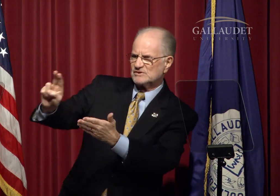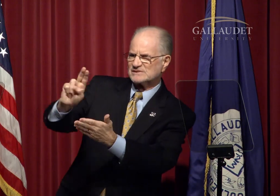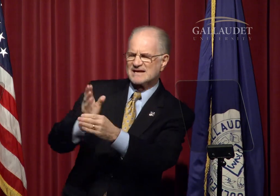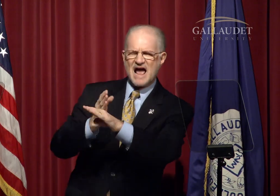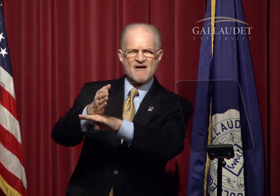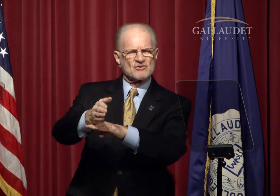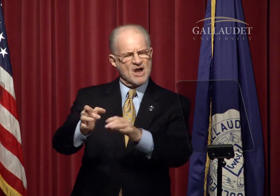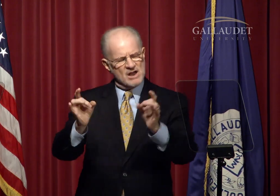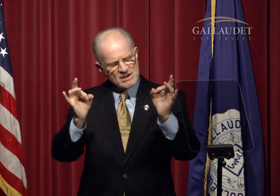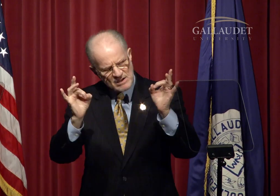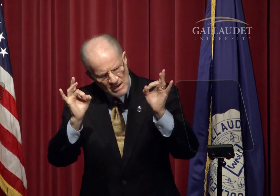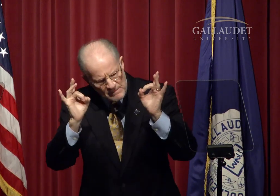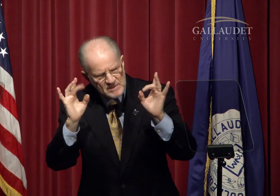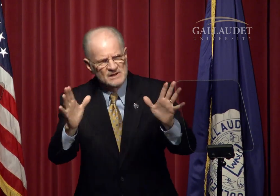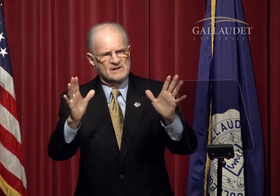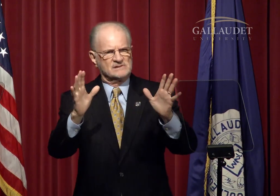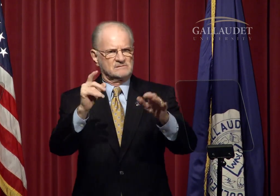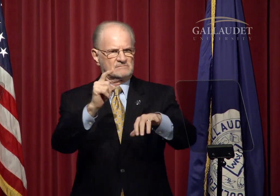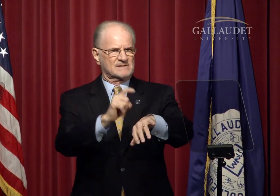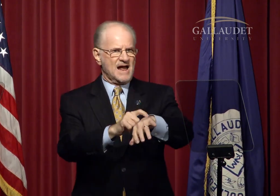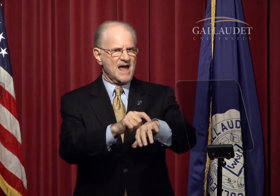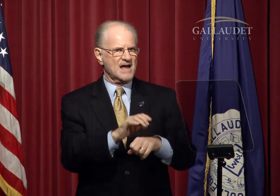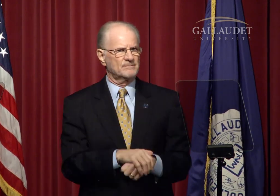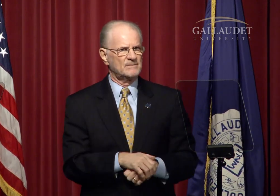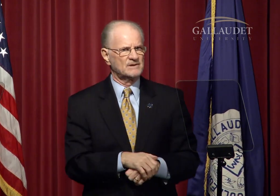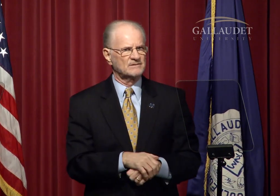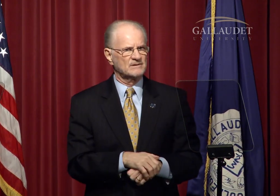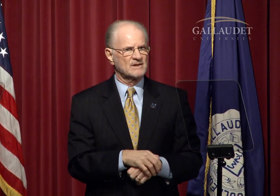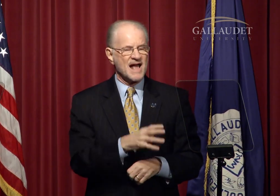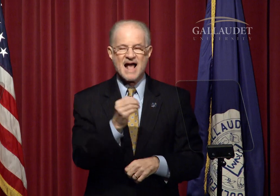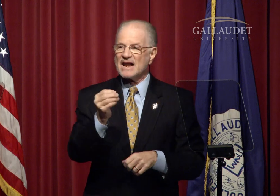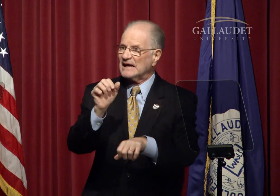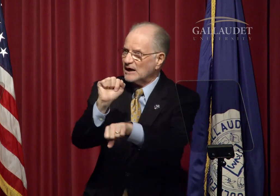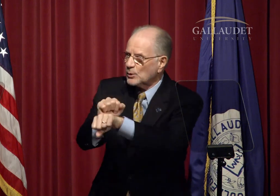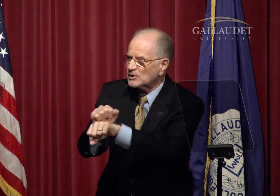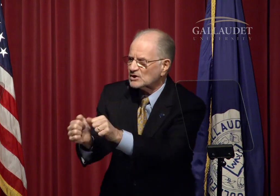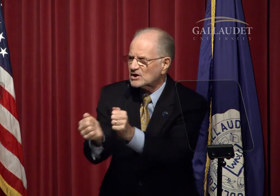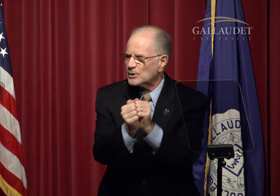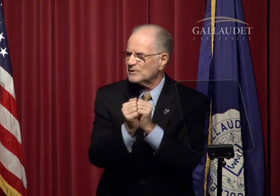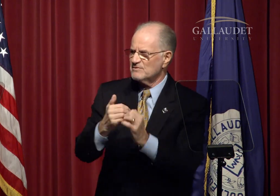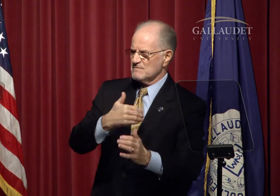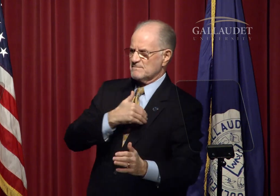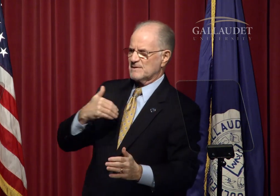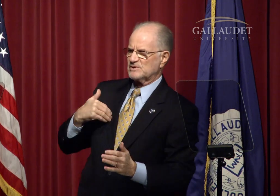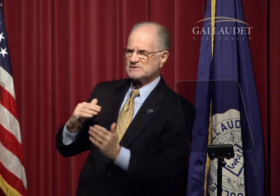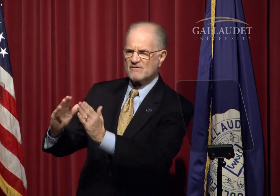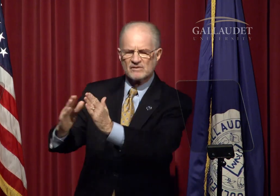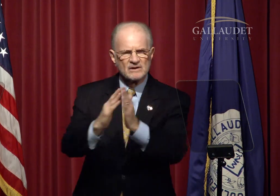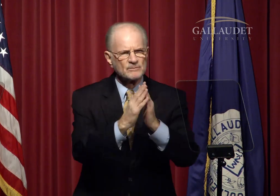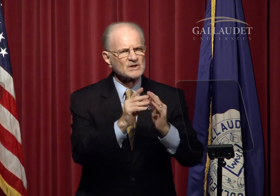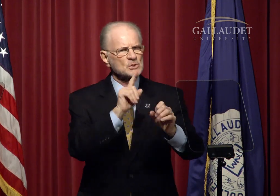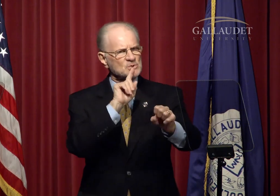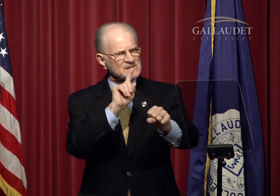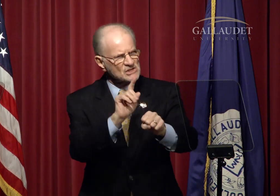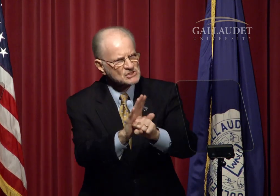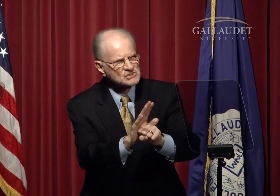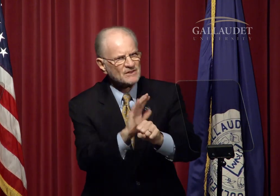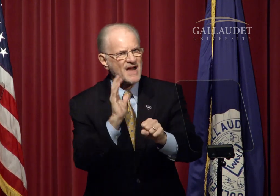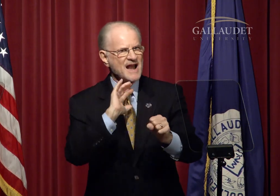after a tumultuous time. And he worked with members of the community